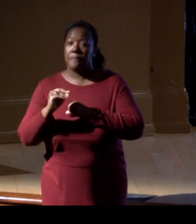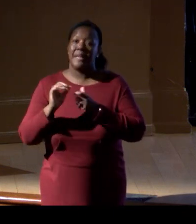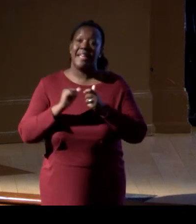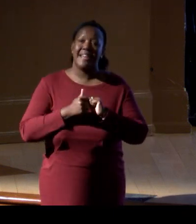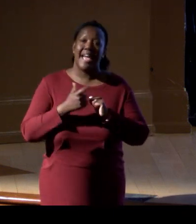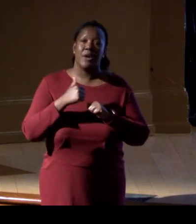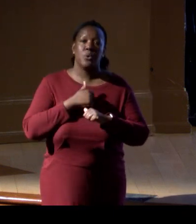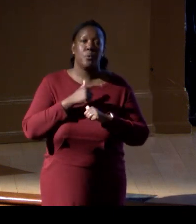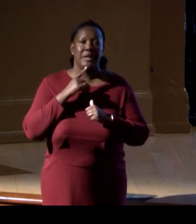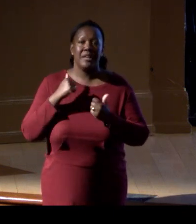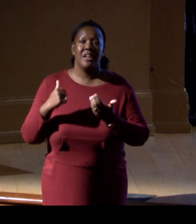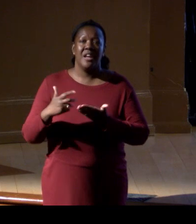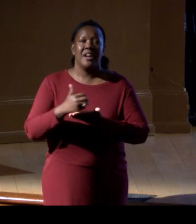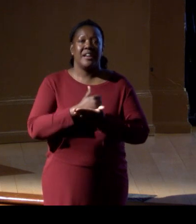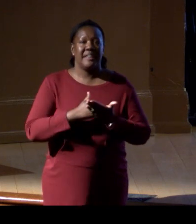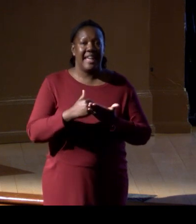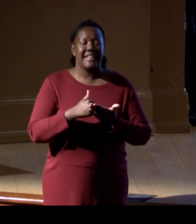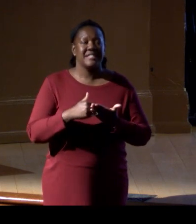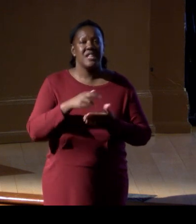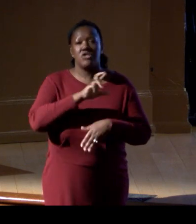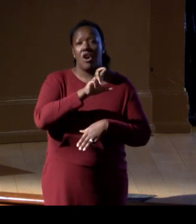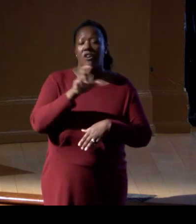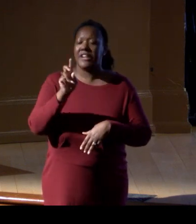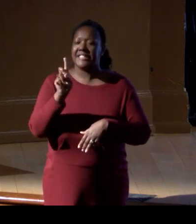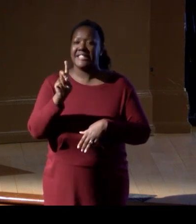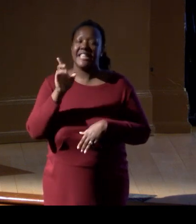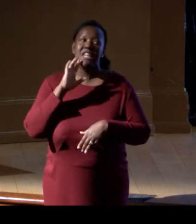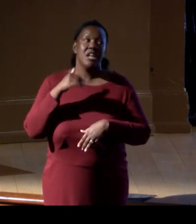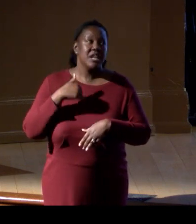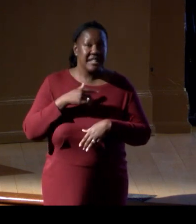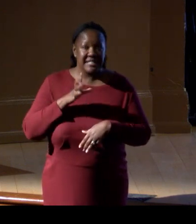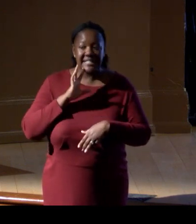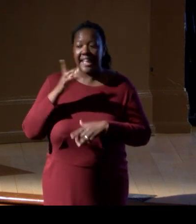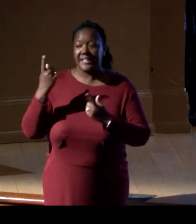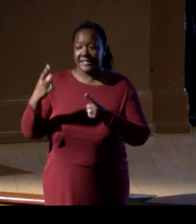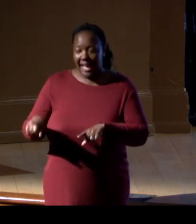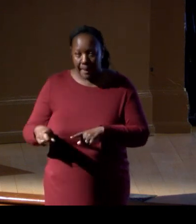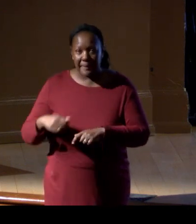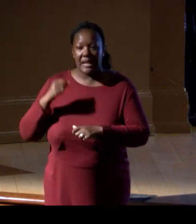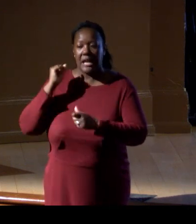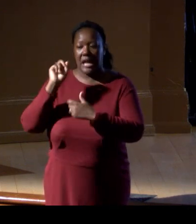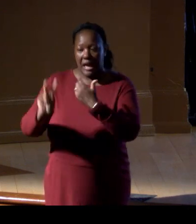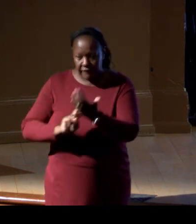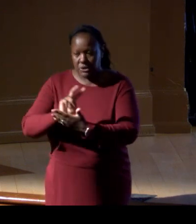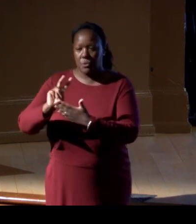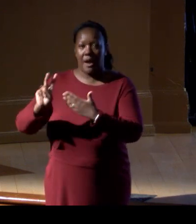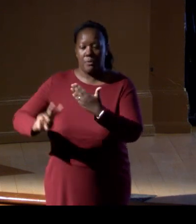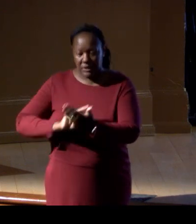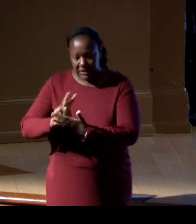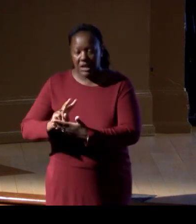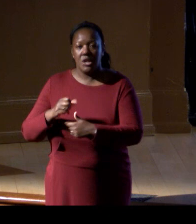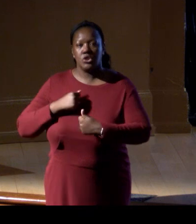that's going up and down the ocean every two hours all day long, to offer that kind of information out there,